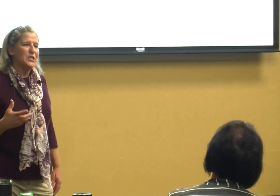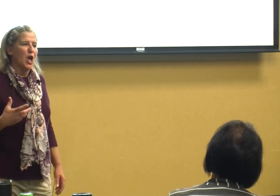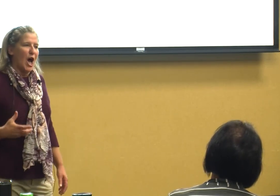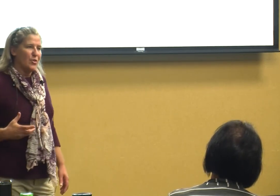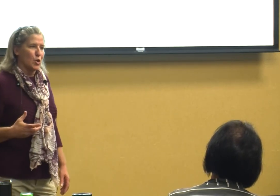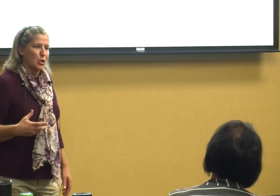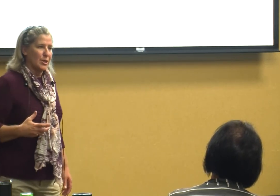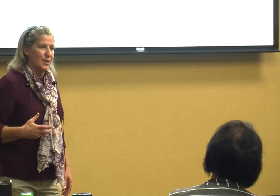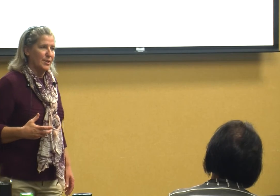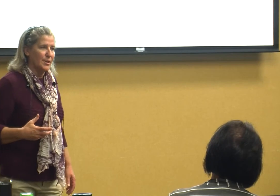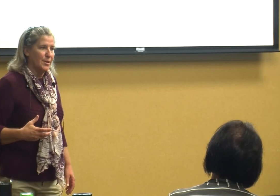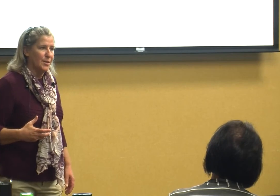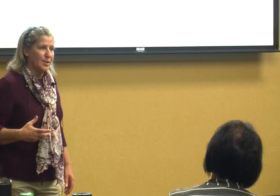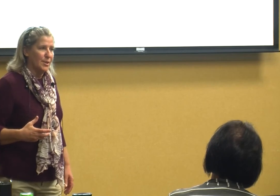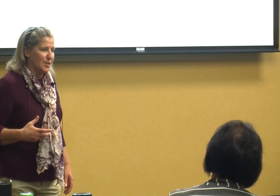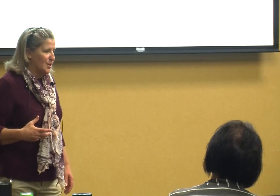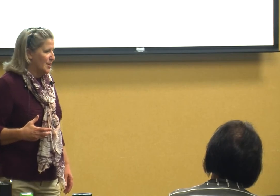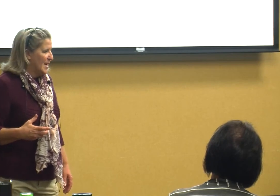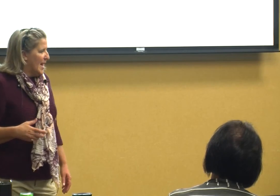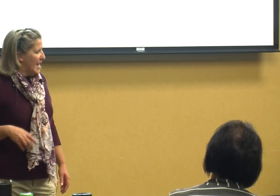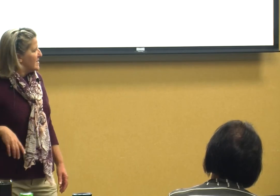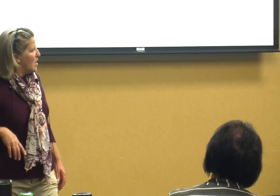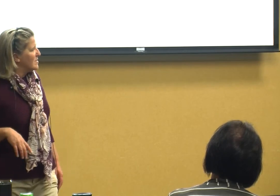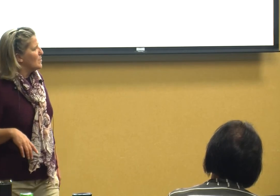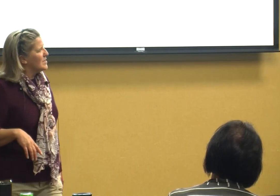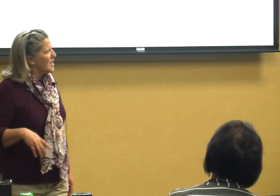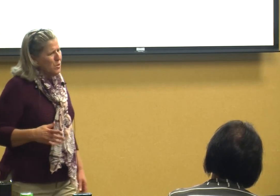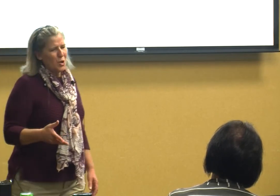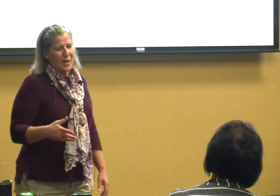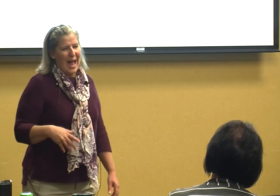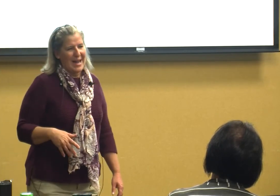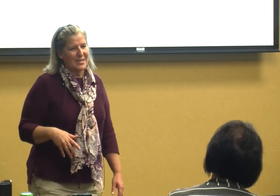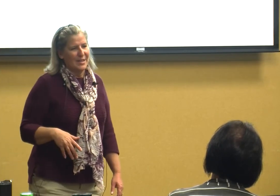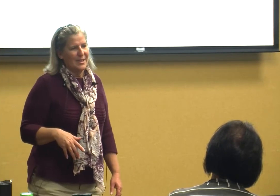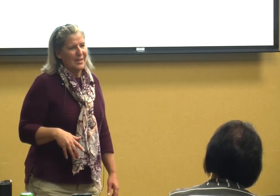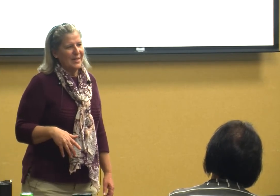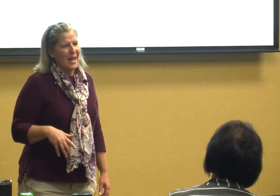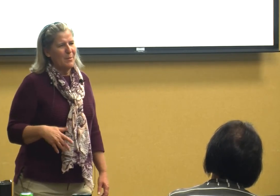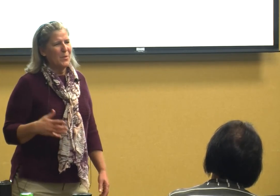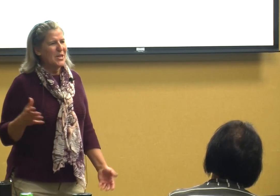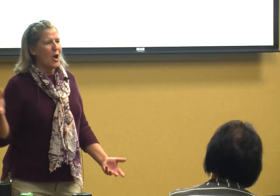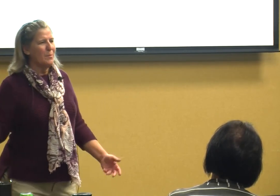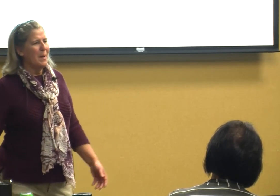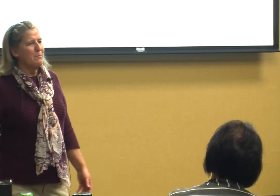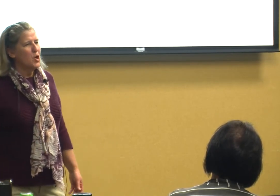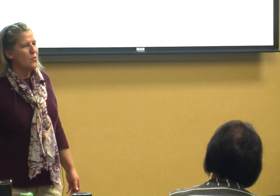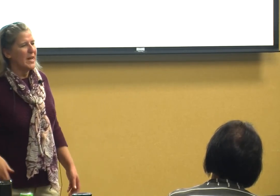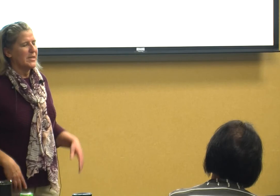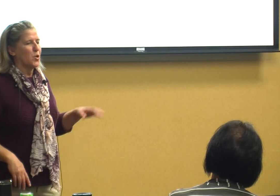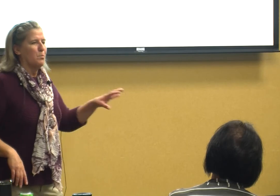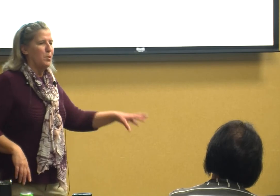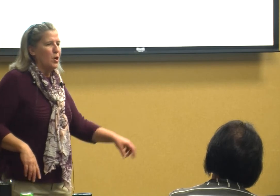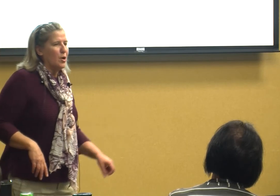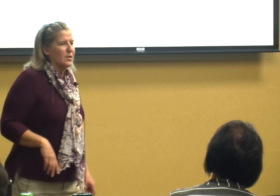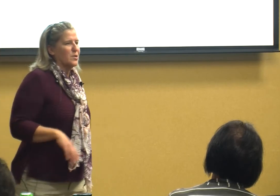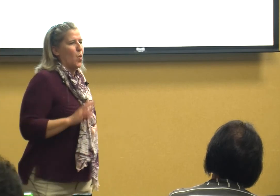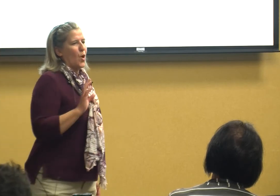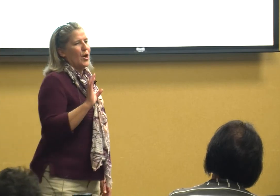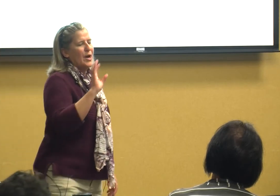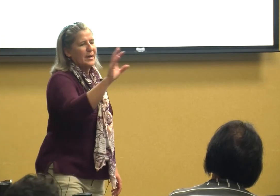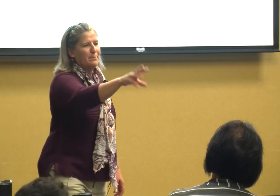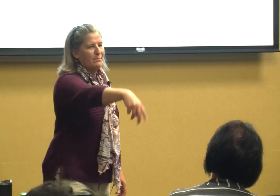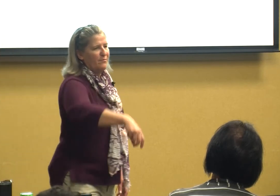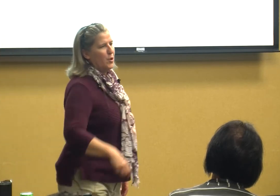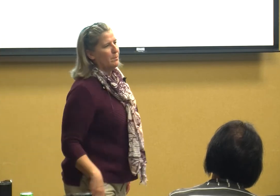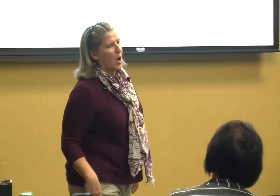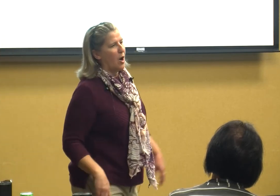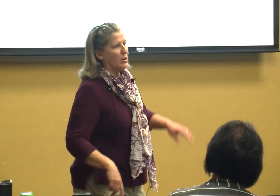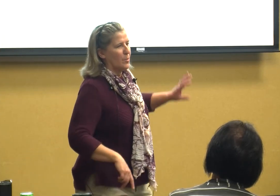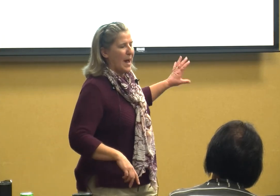others it's also a social act I mean we talked about movies or books or football or basketball